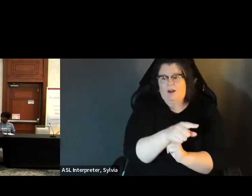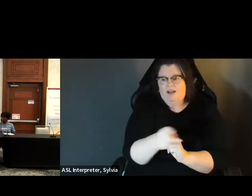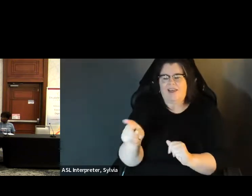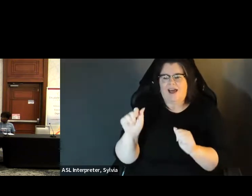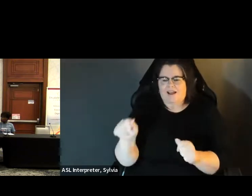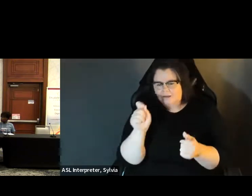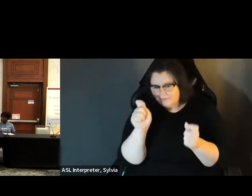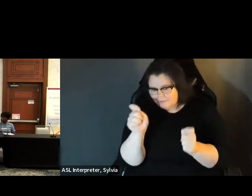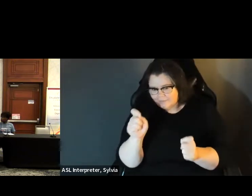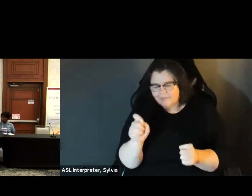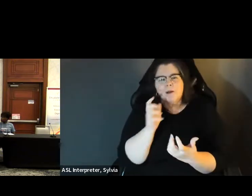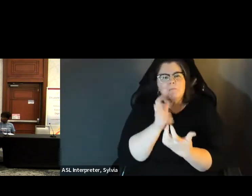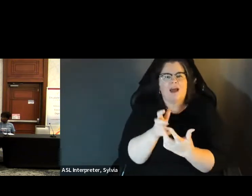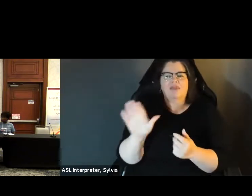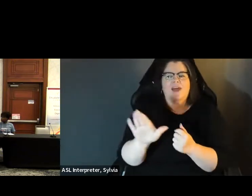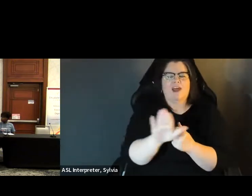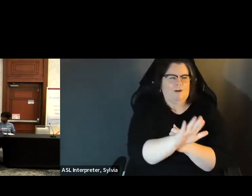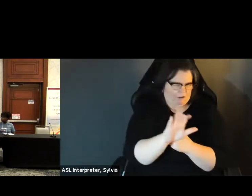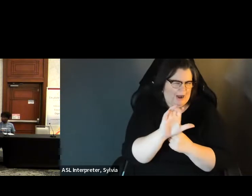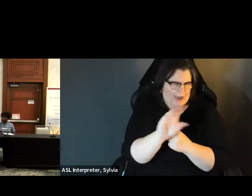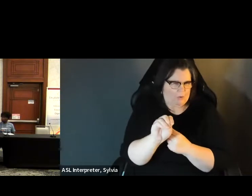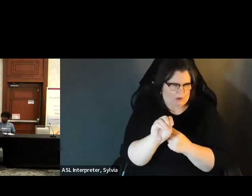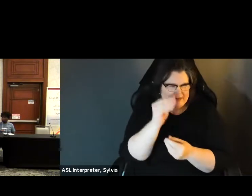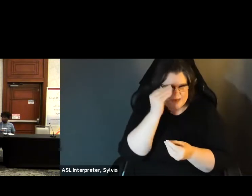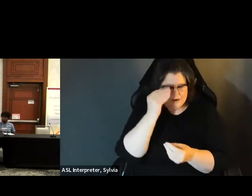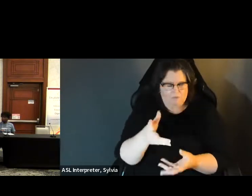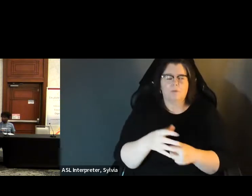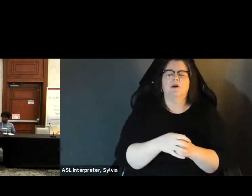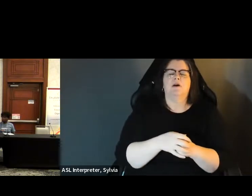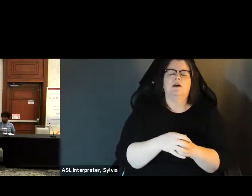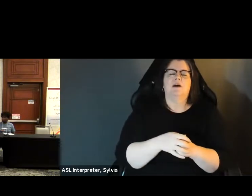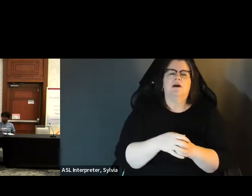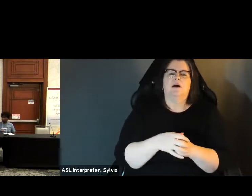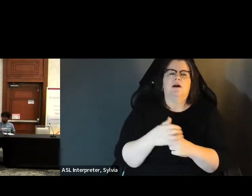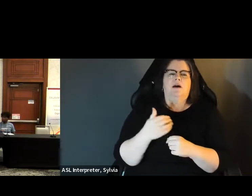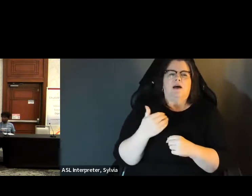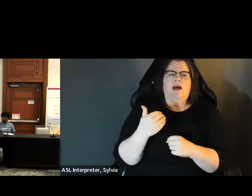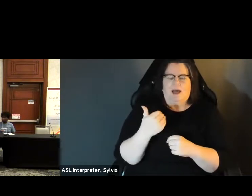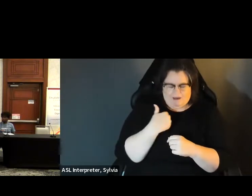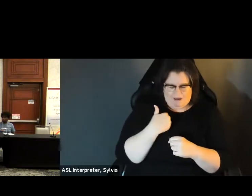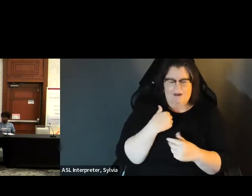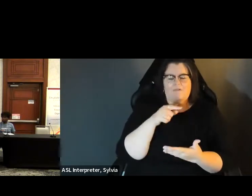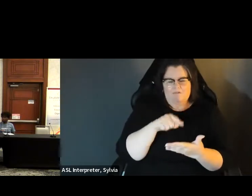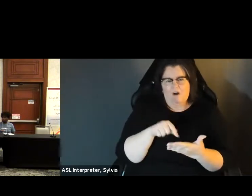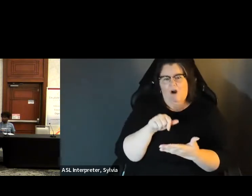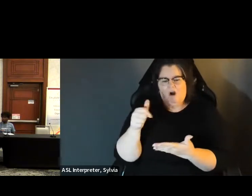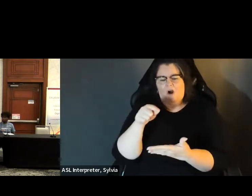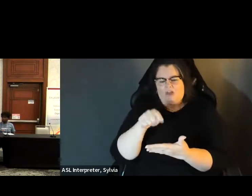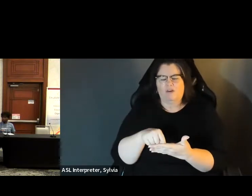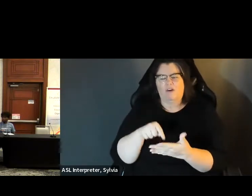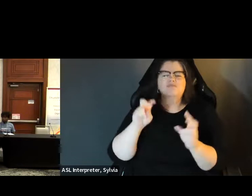That explains the process explains how to use our system. explains how to use our system . Wave generic version of that website, and it's generic nationwide because we